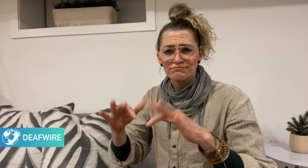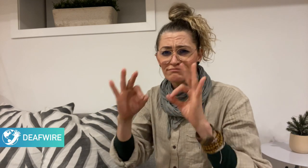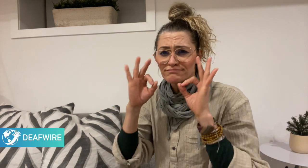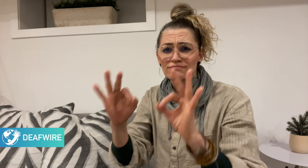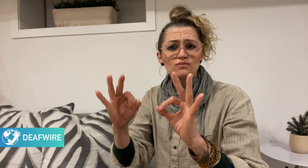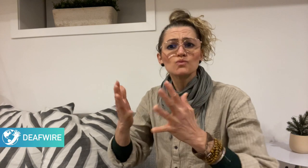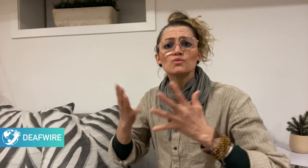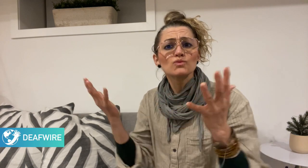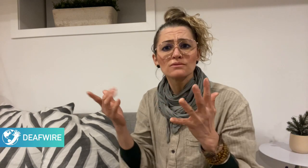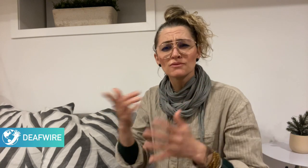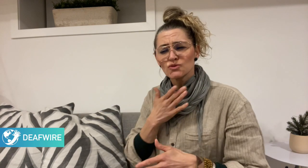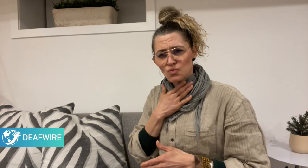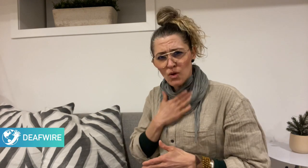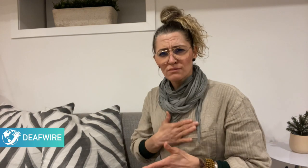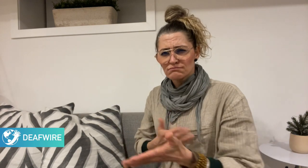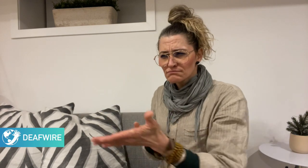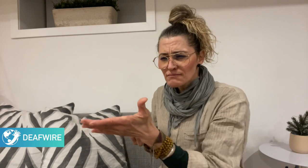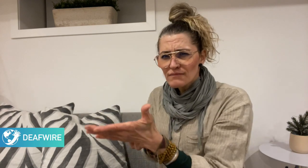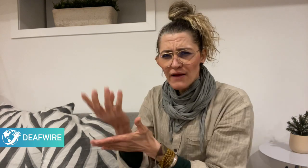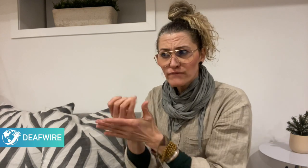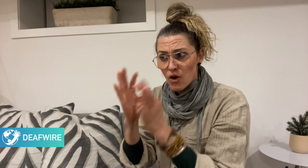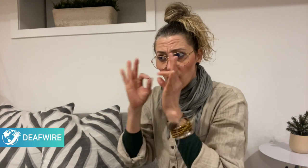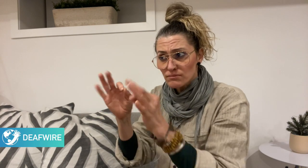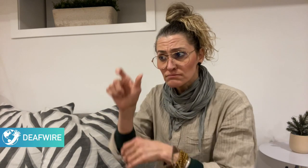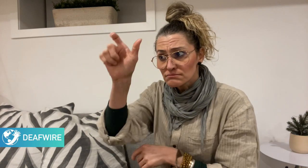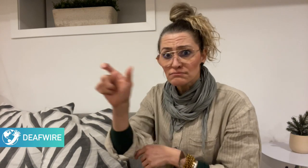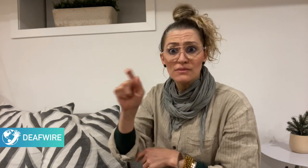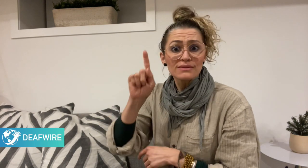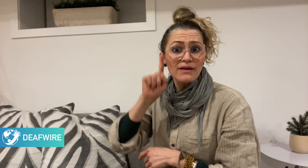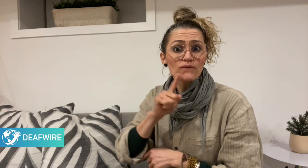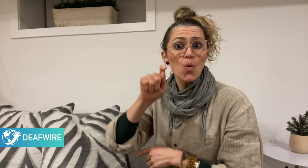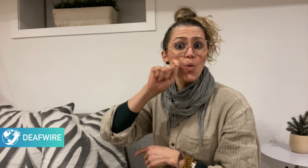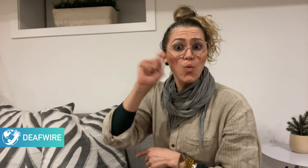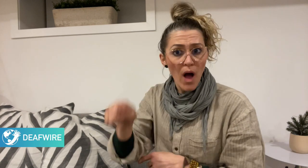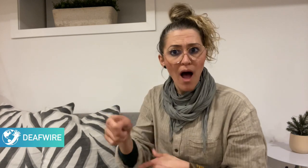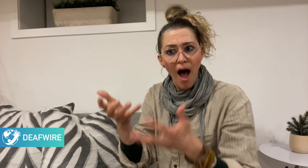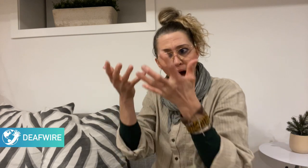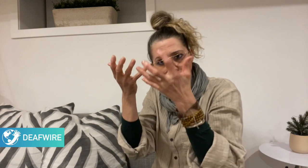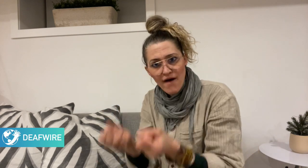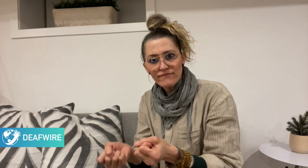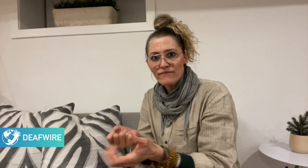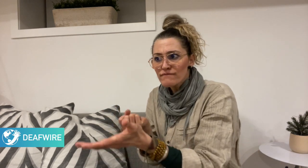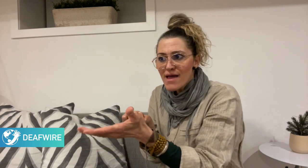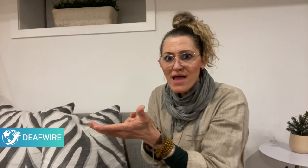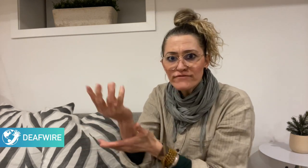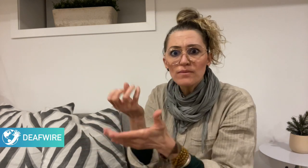directly with the Society's President and they are doing